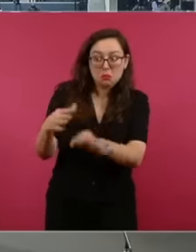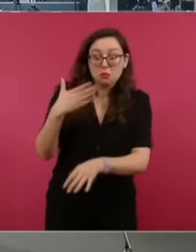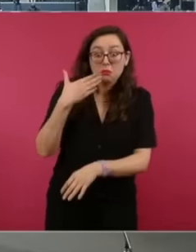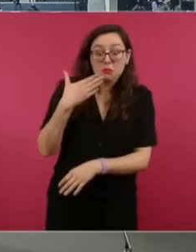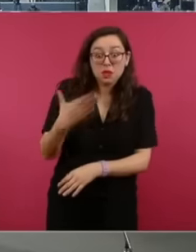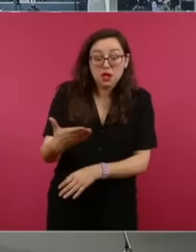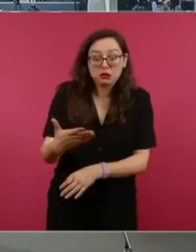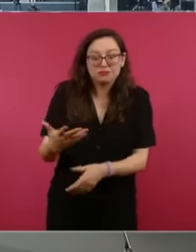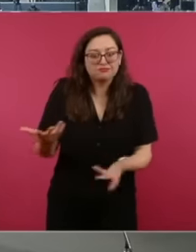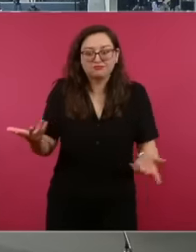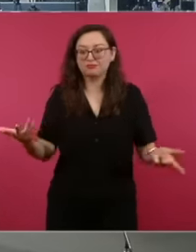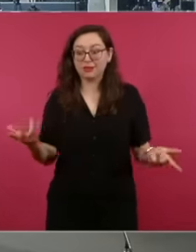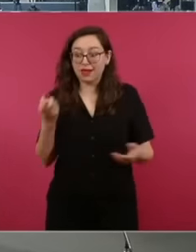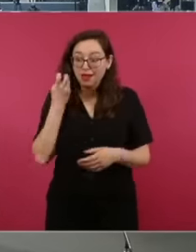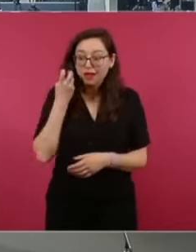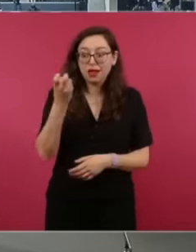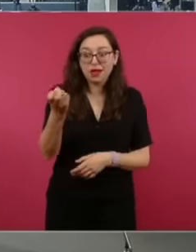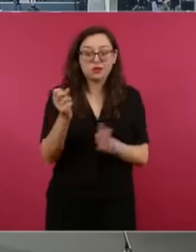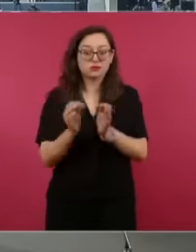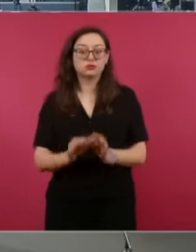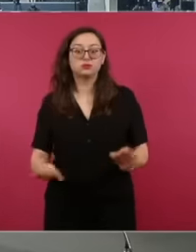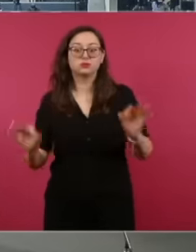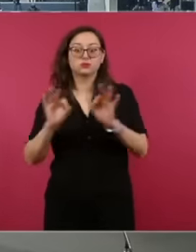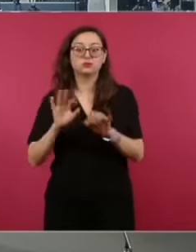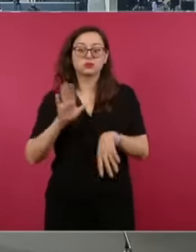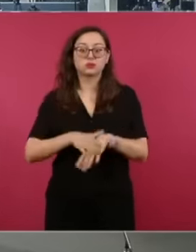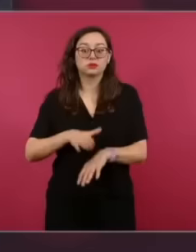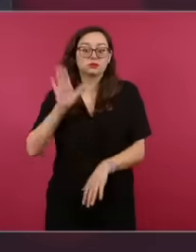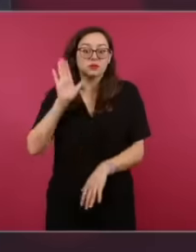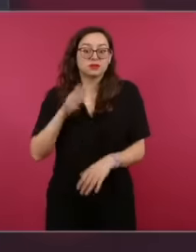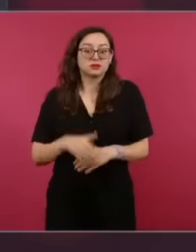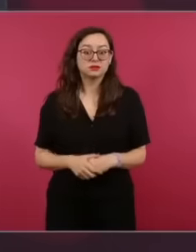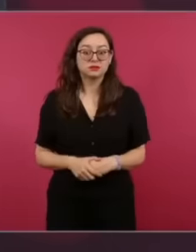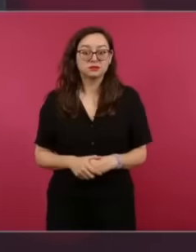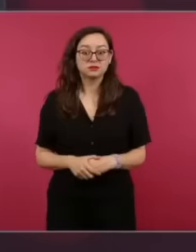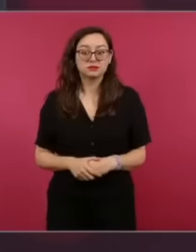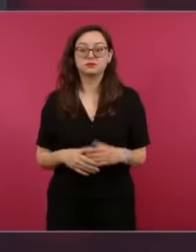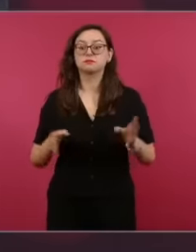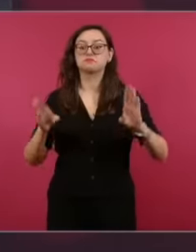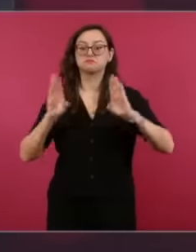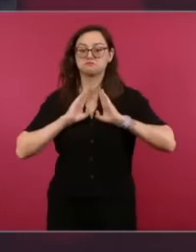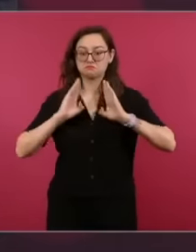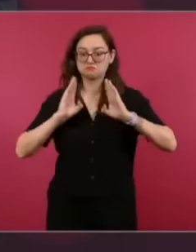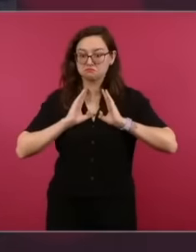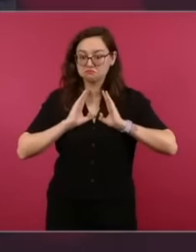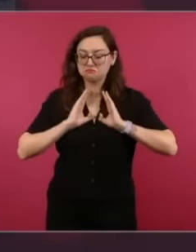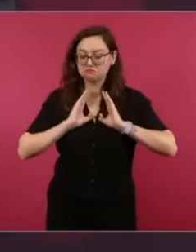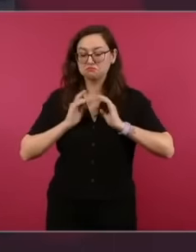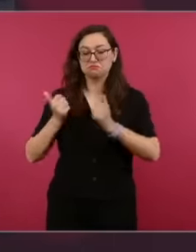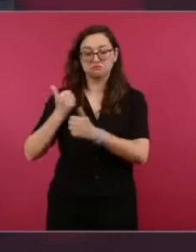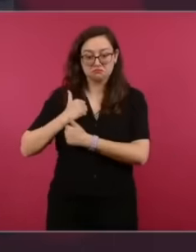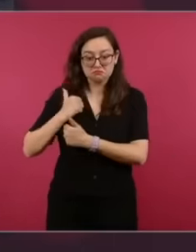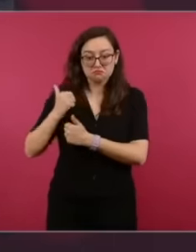armed forces has helped us a lot, a lot,